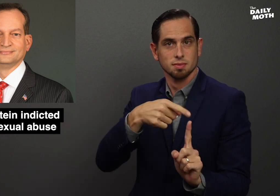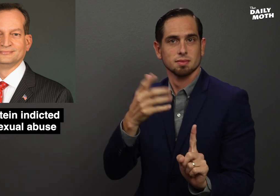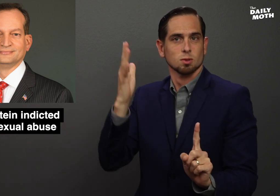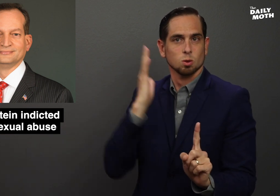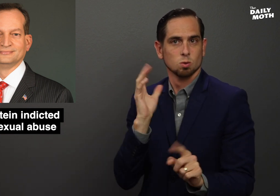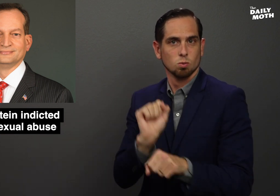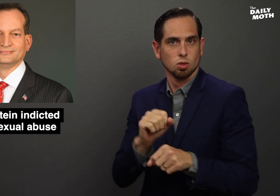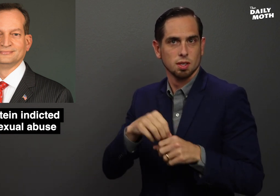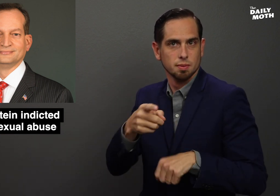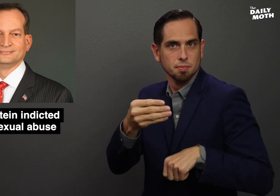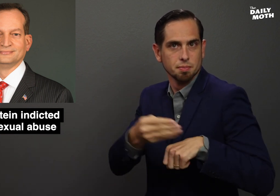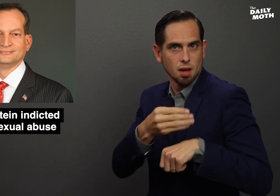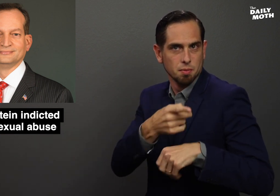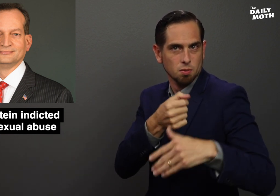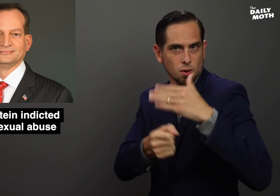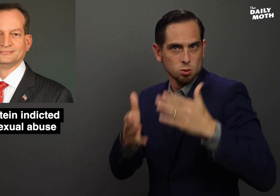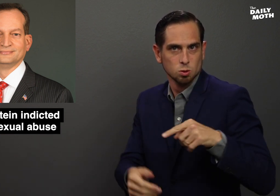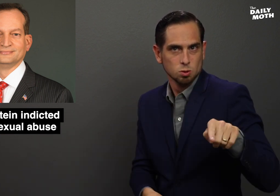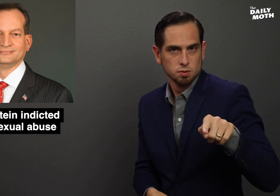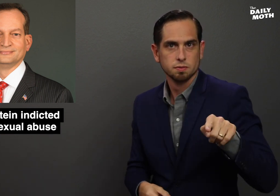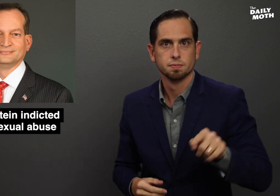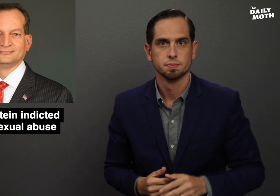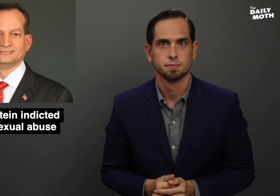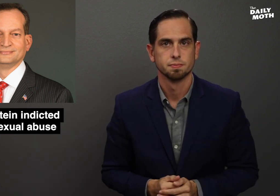He used to work in Miami.